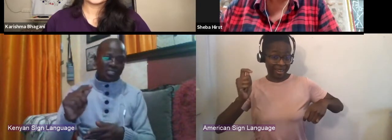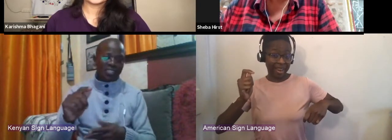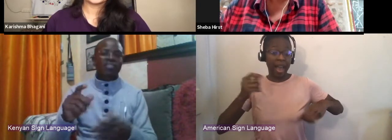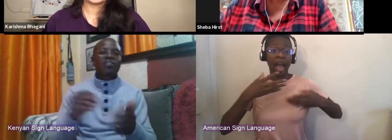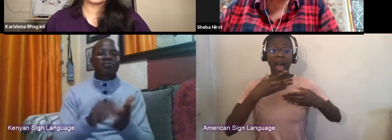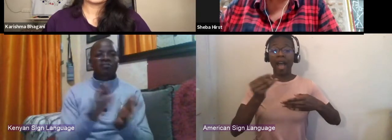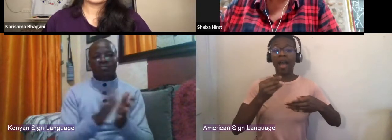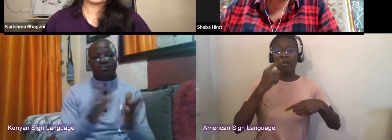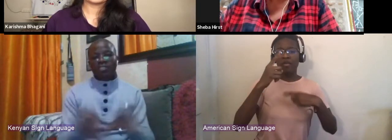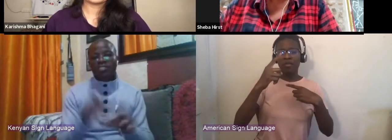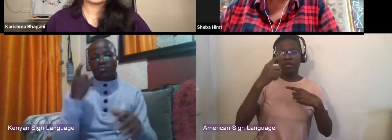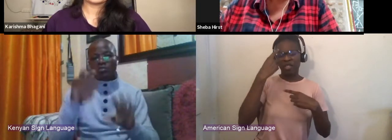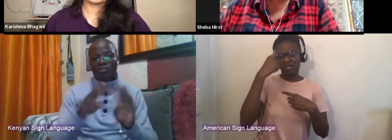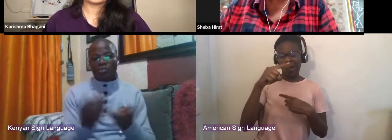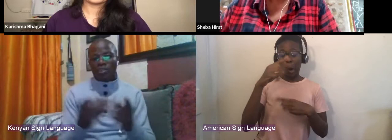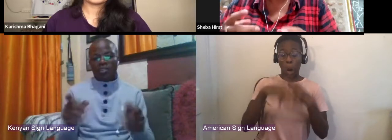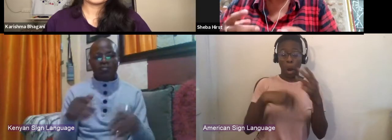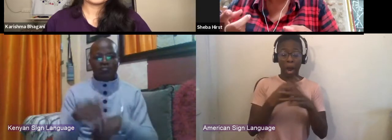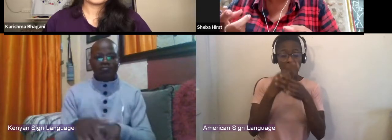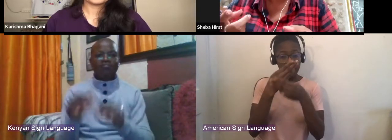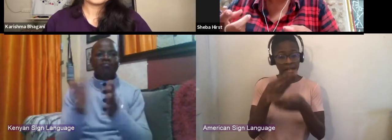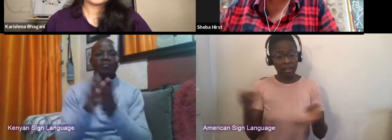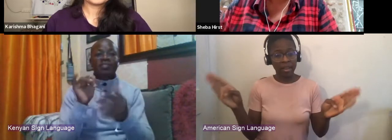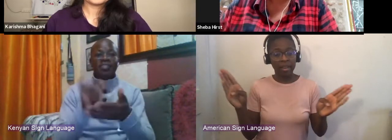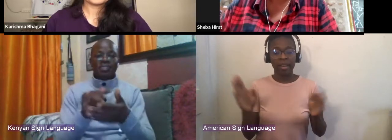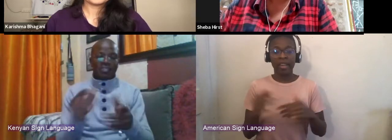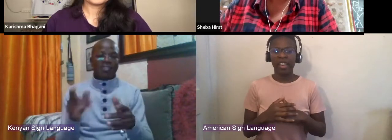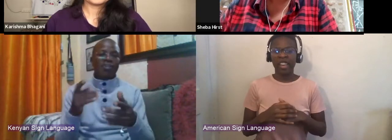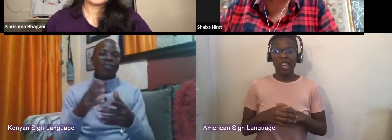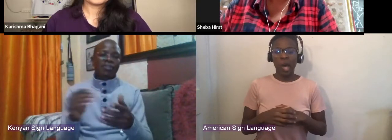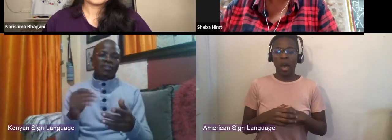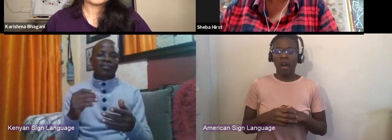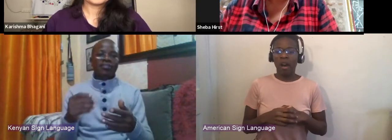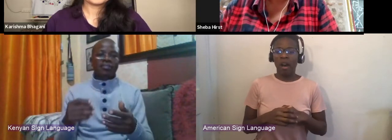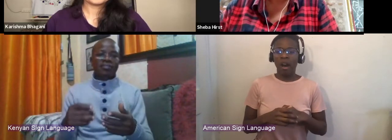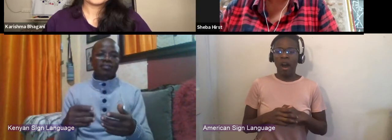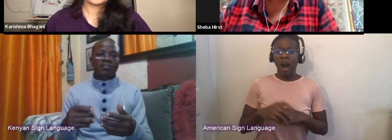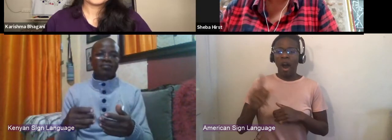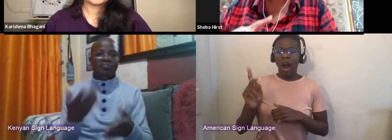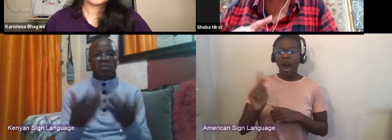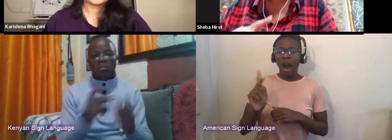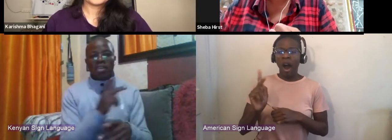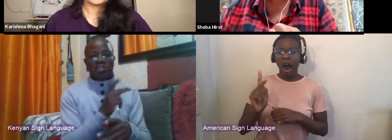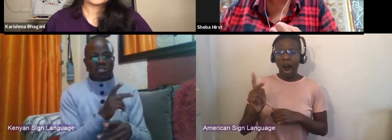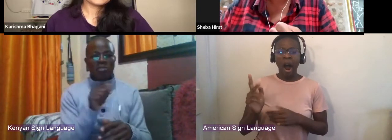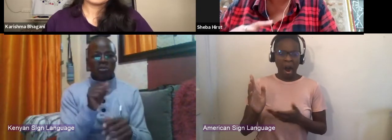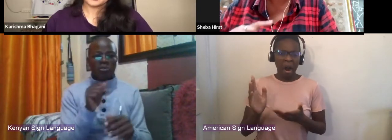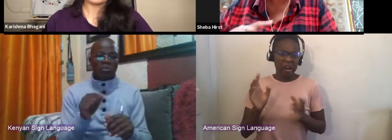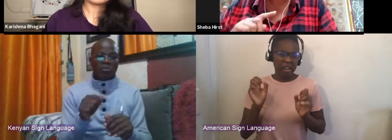And I maybe Karishma, you'll probably have but we're on Facebook and Instagram and Twitter